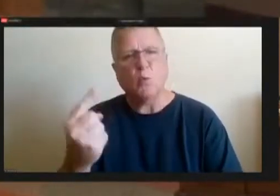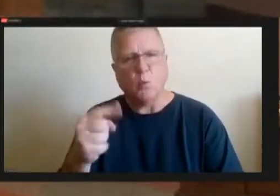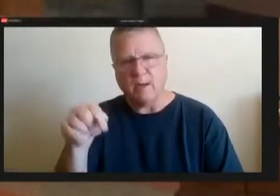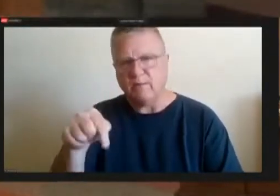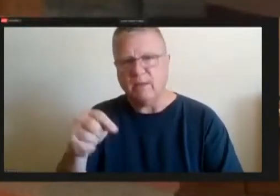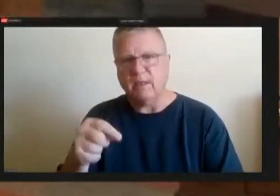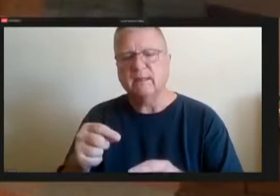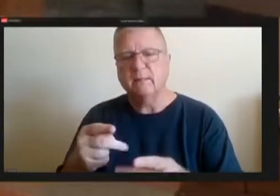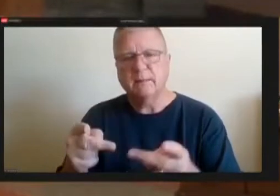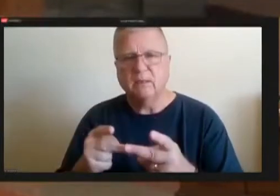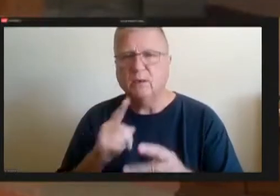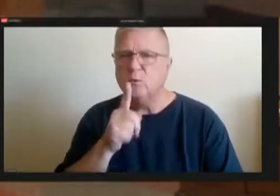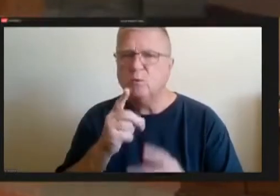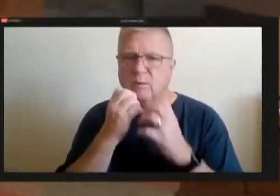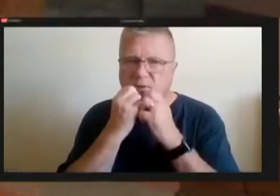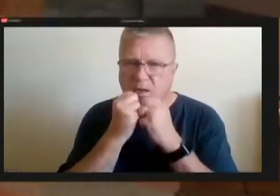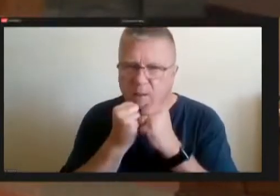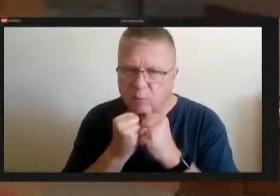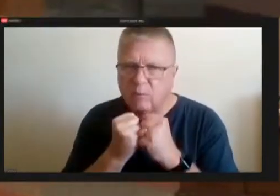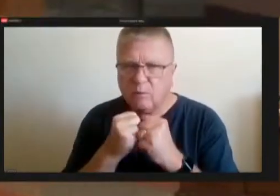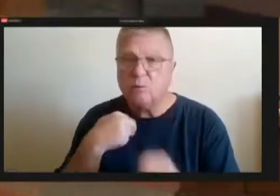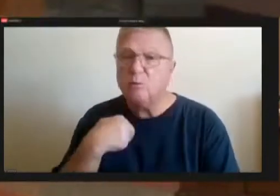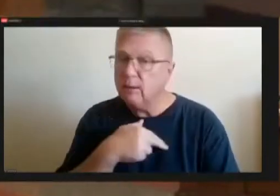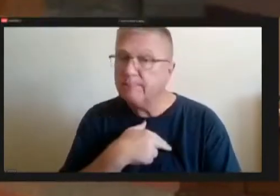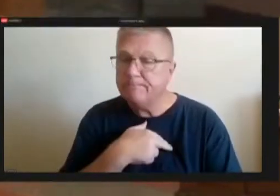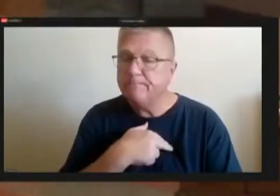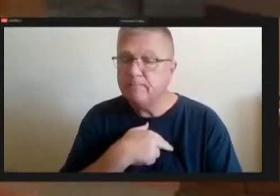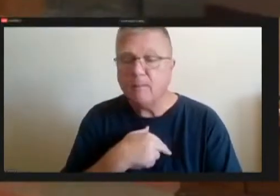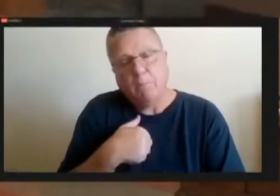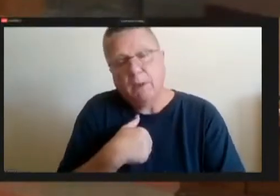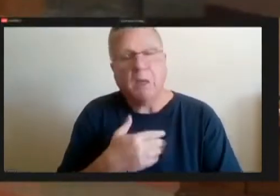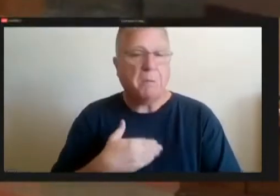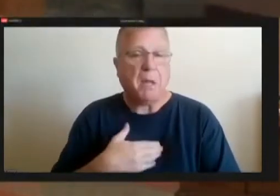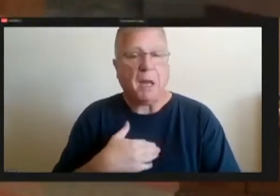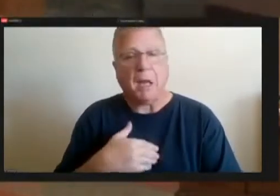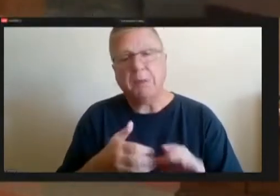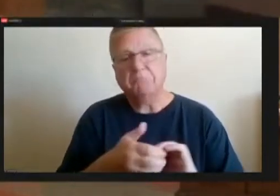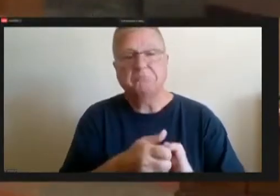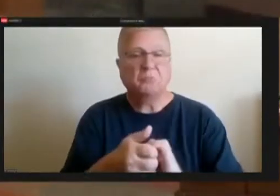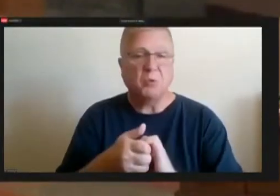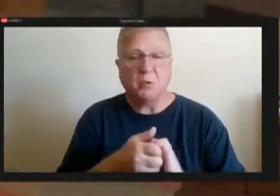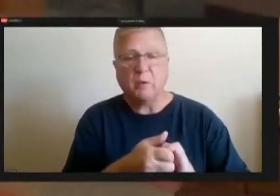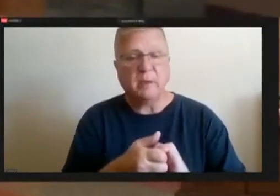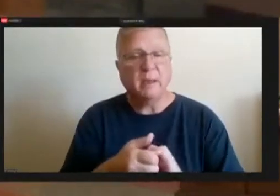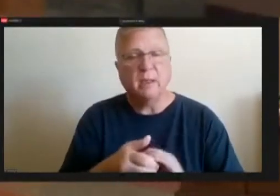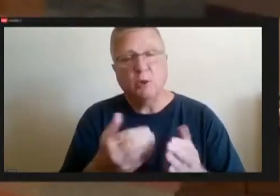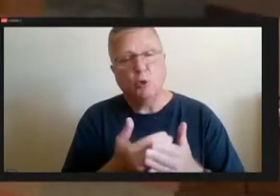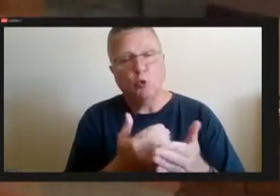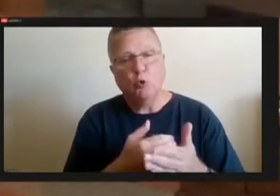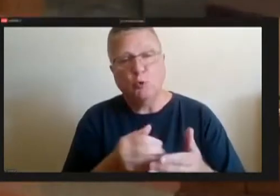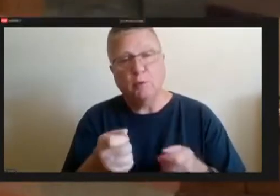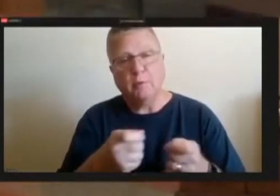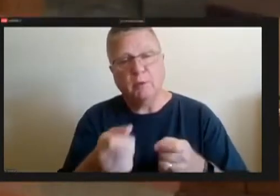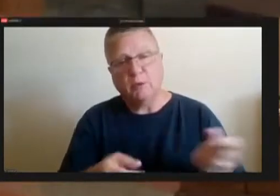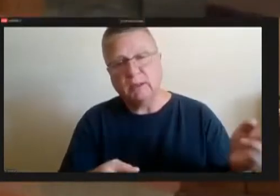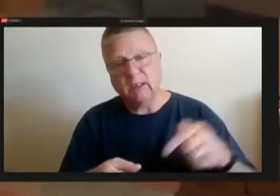Again, I'm happy to work with incoming administration on on the number of of these positions but